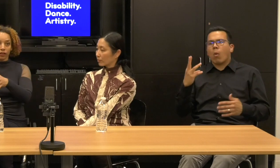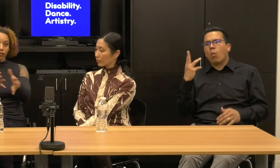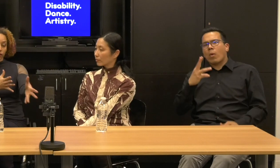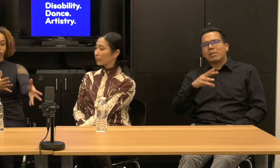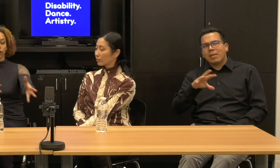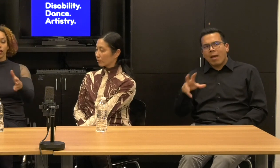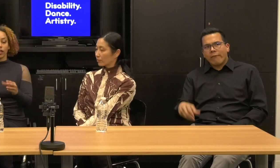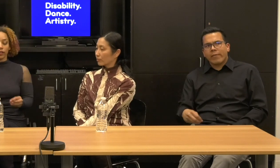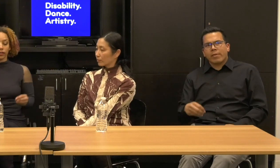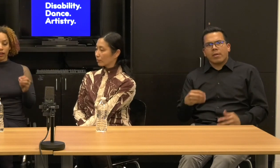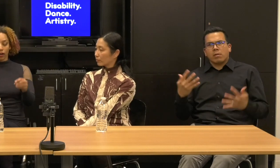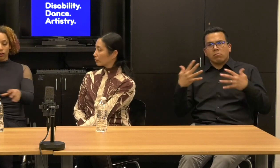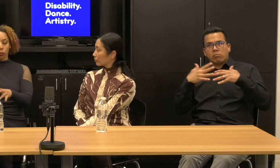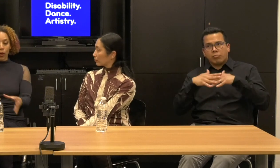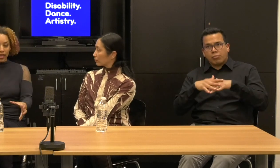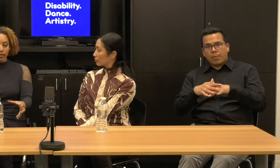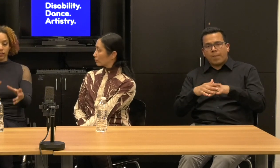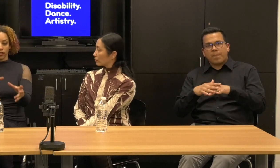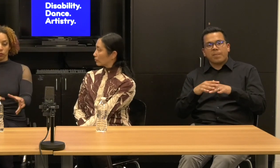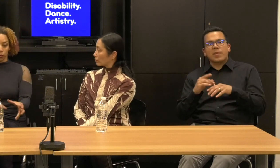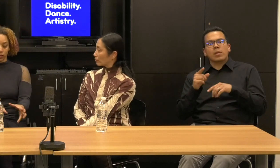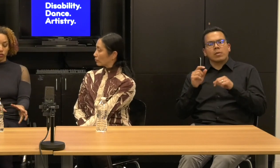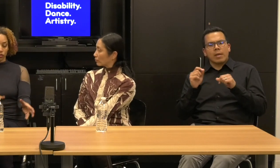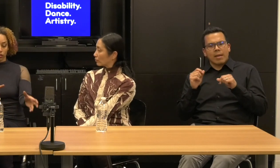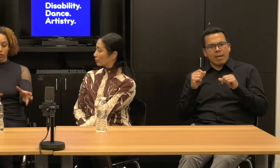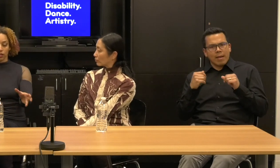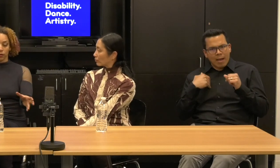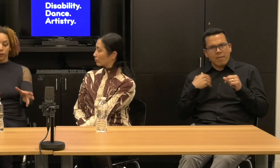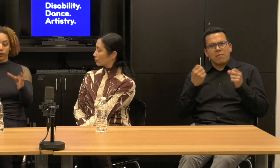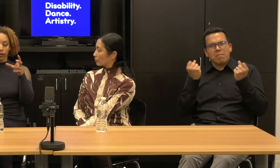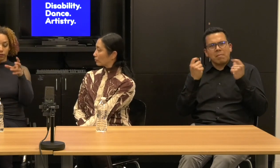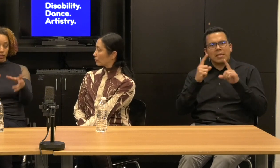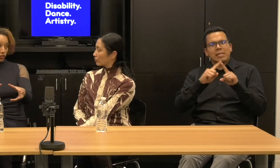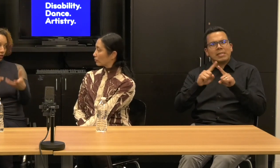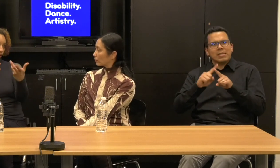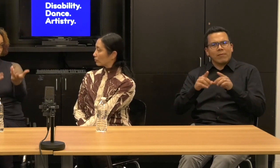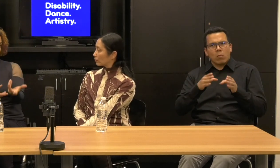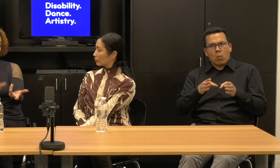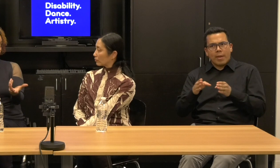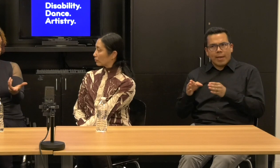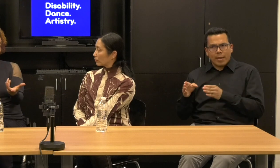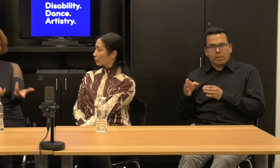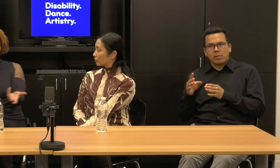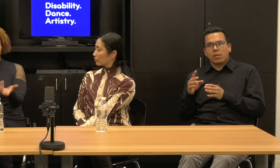So that, that there are ways in which, you know, conventional, mainstream, nondisabled